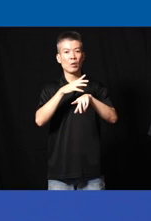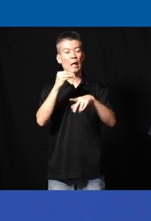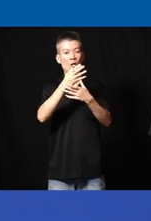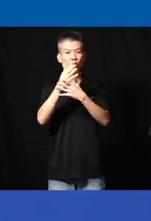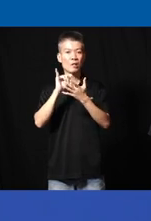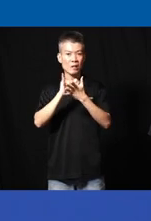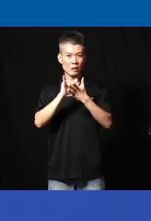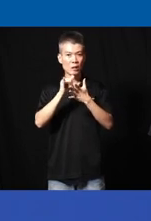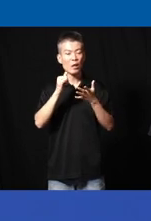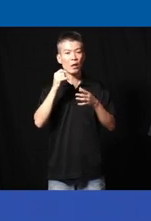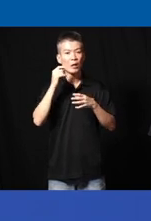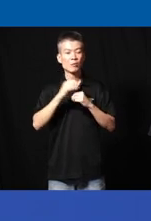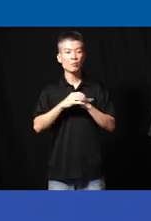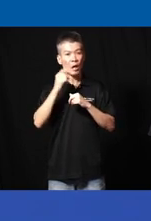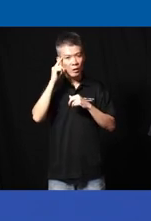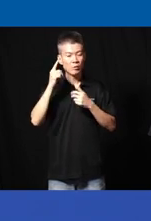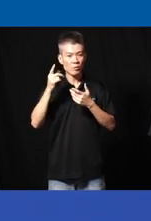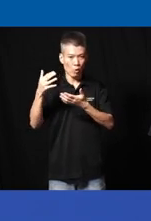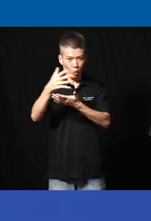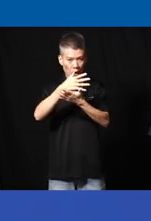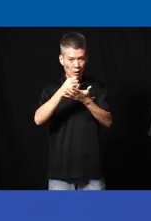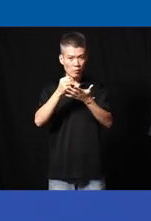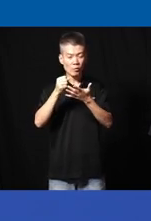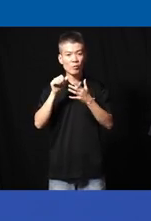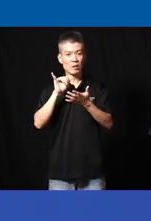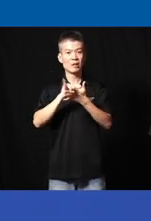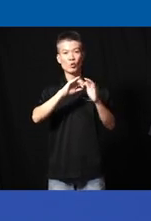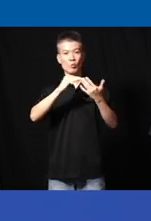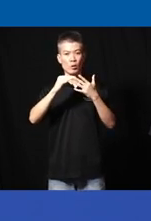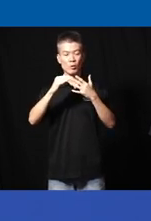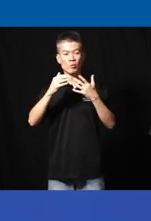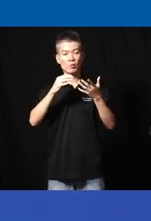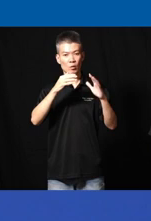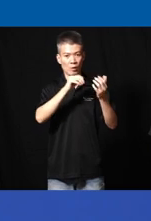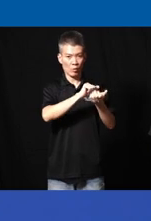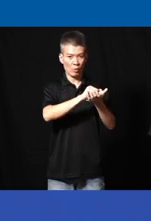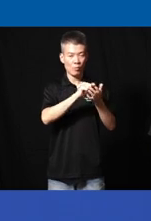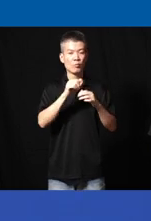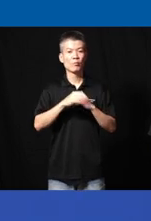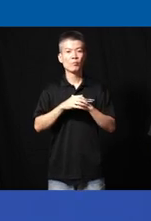these thought and I think collectively as this community from Academia as you as you